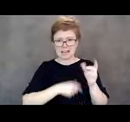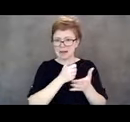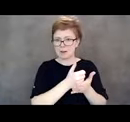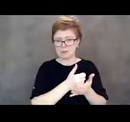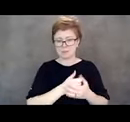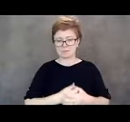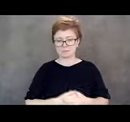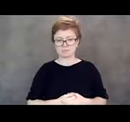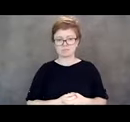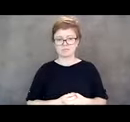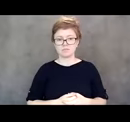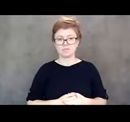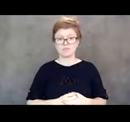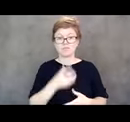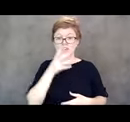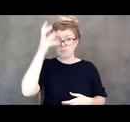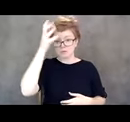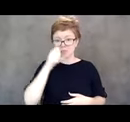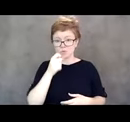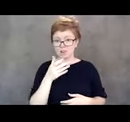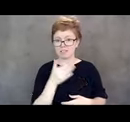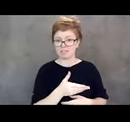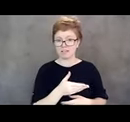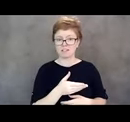And because her parents weren't there and they were getting updates,